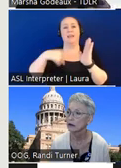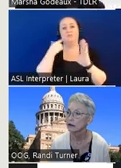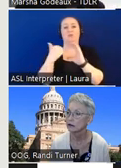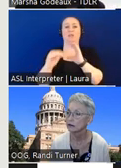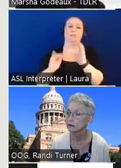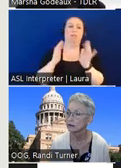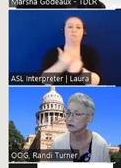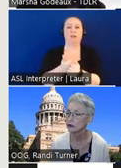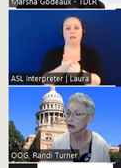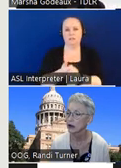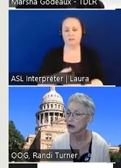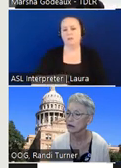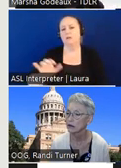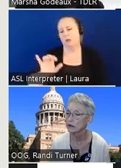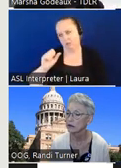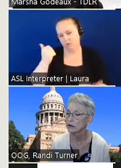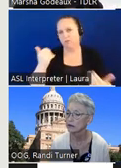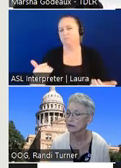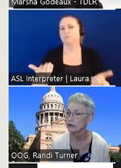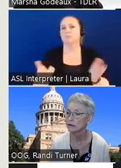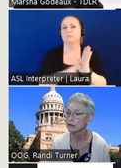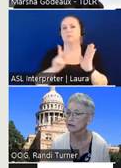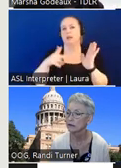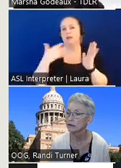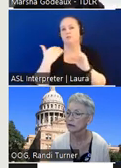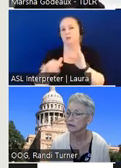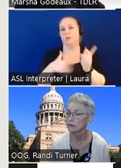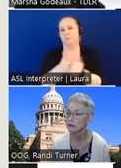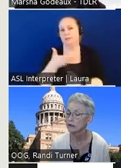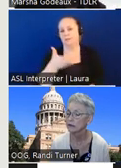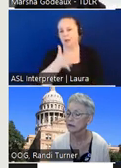you can also sign up for email updates there and you'll you'll get an email as soon as we